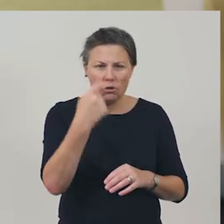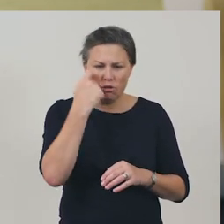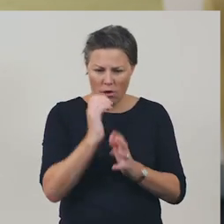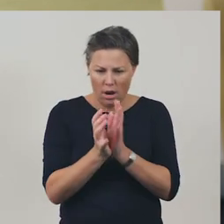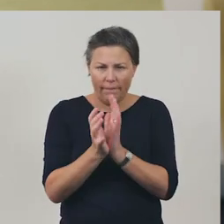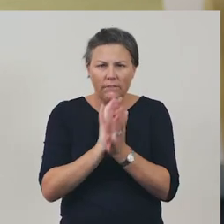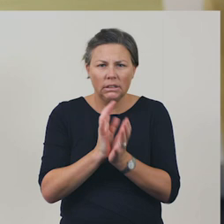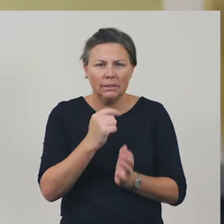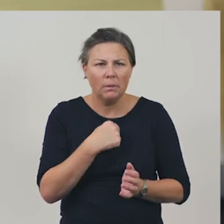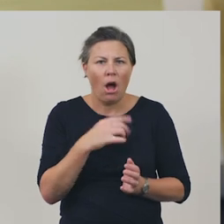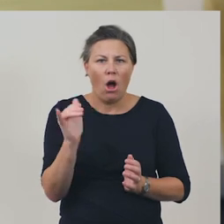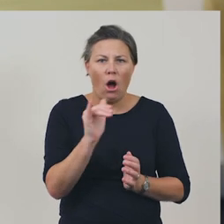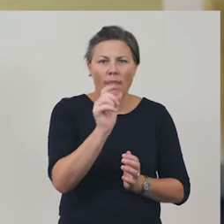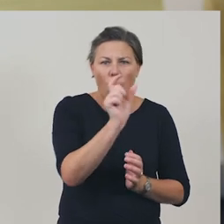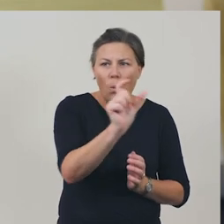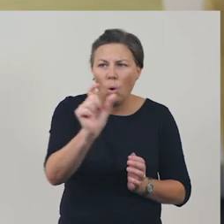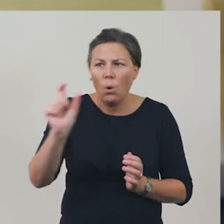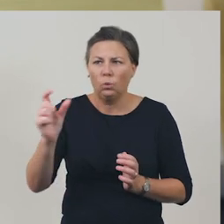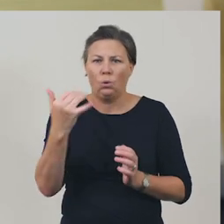and interactive elements it uses.